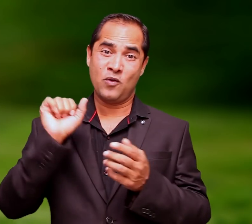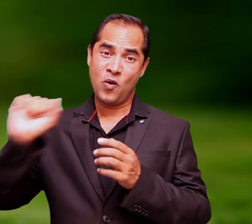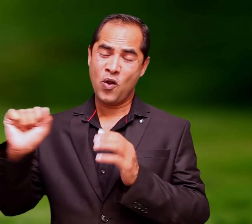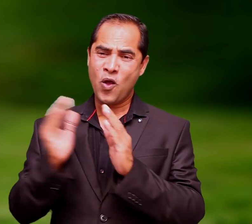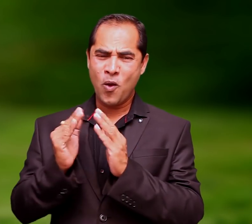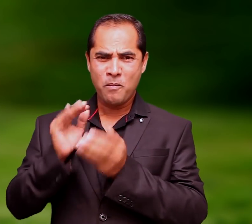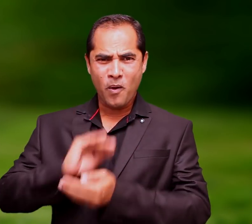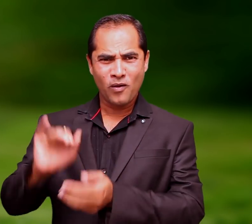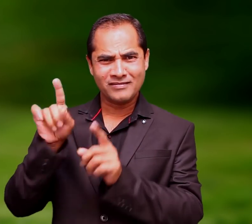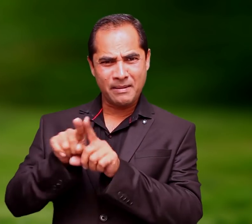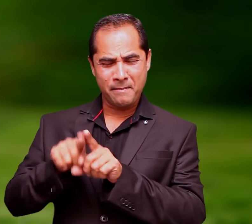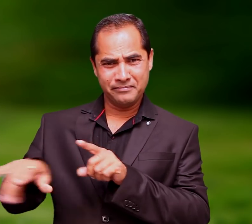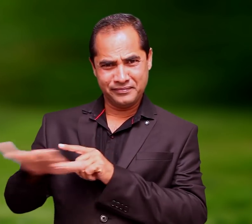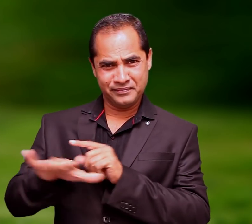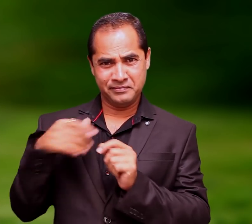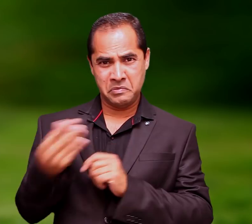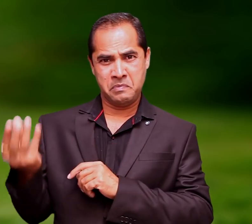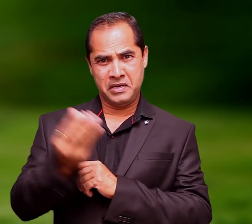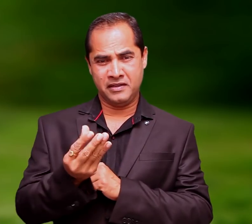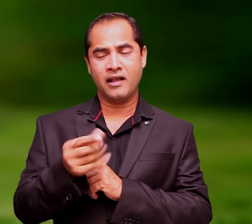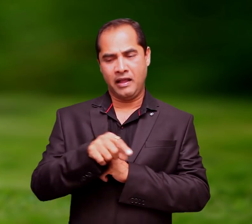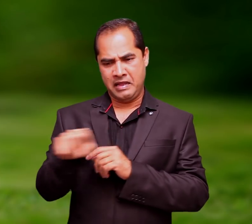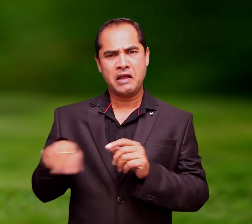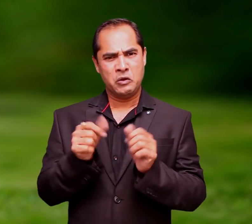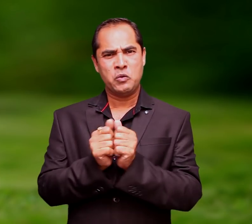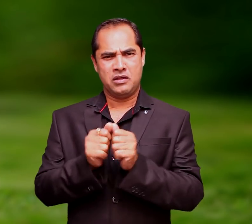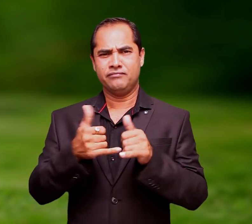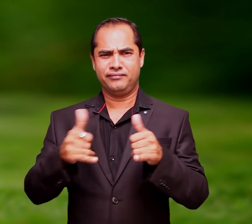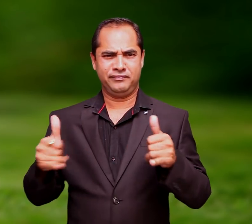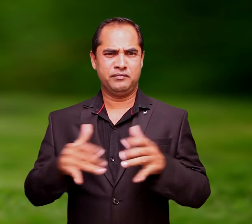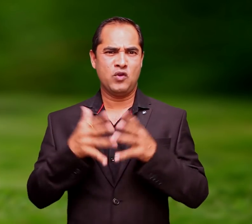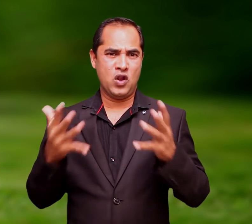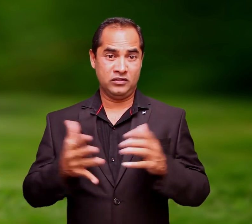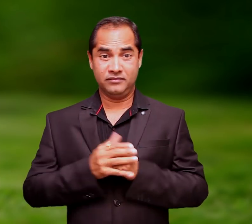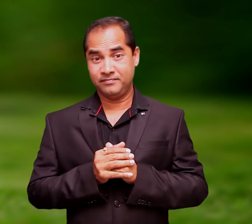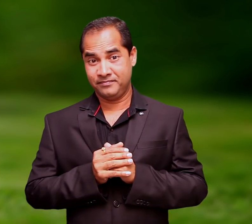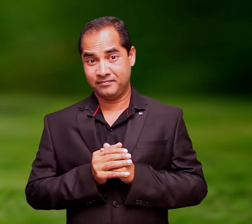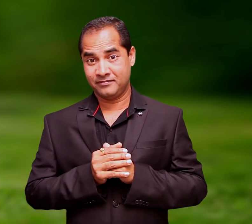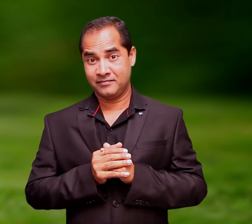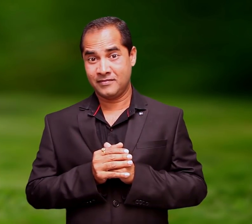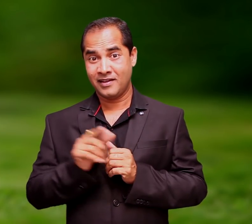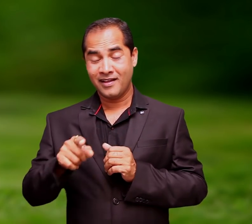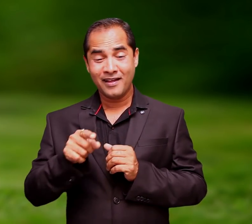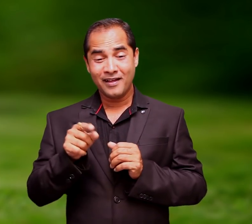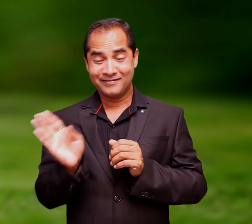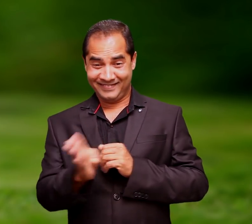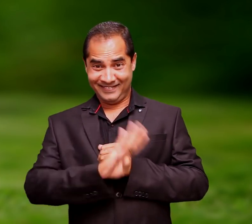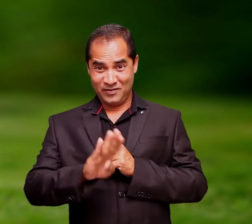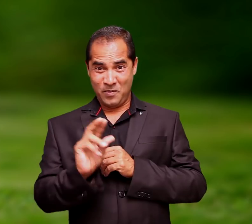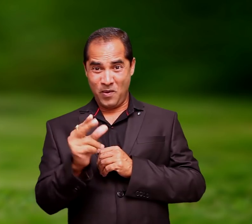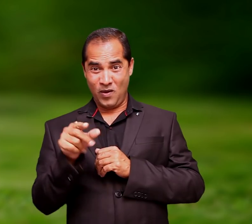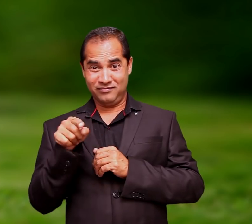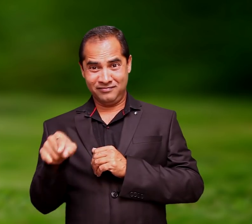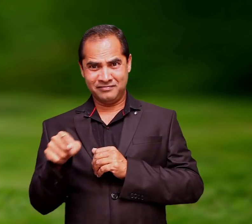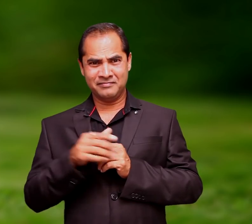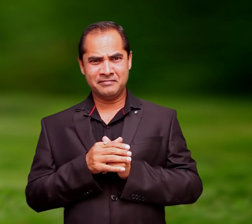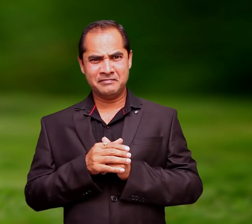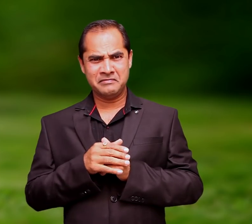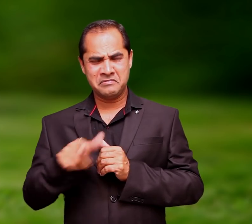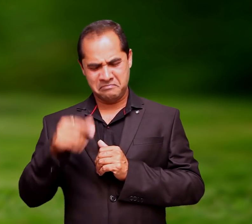I had brought back from his native marshes. With the ping pong ball, he